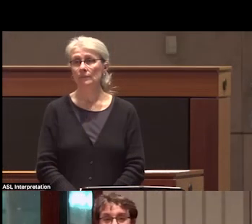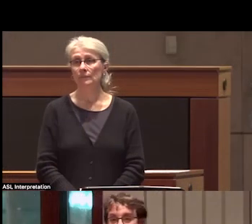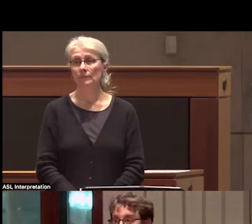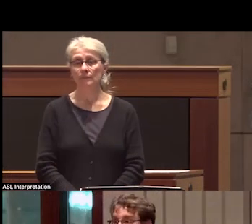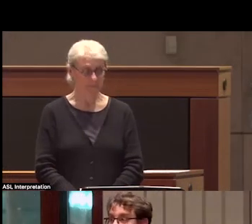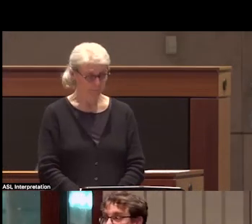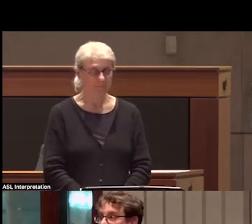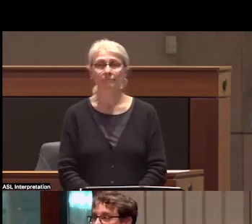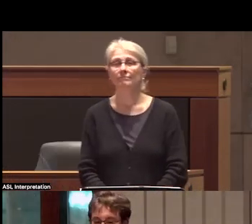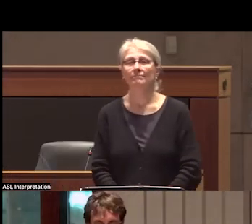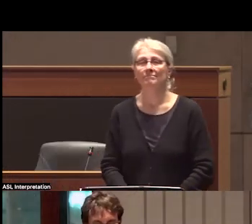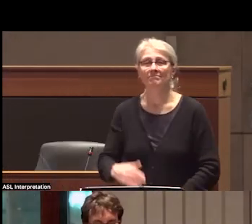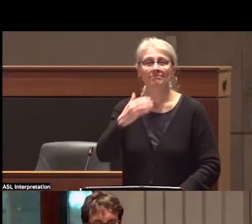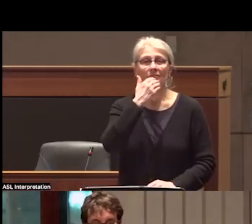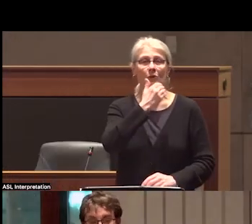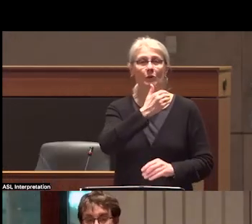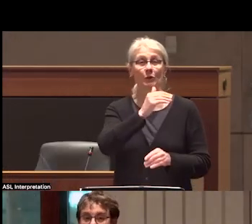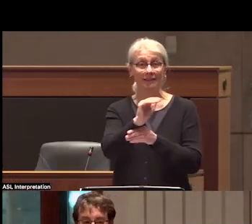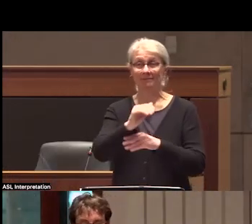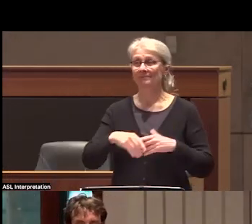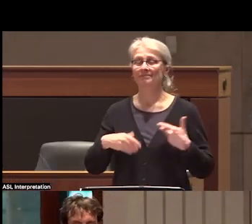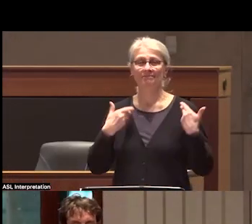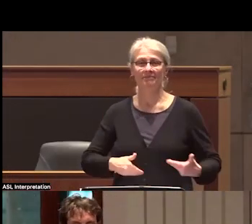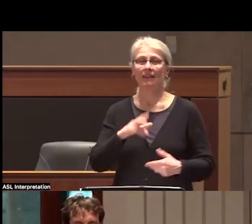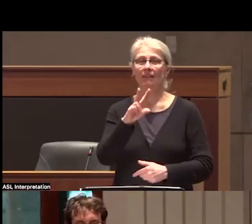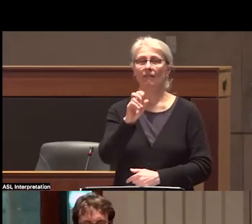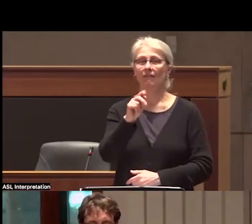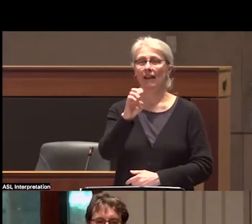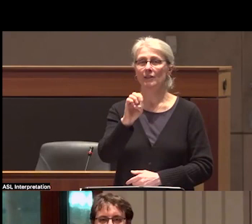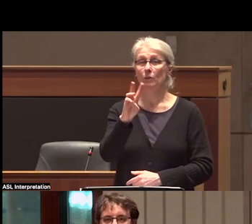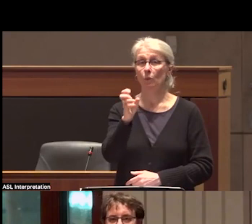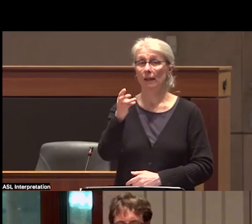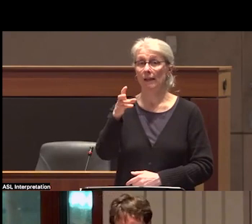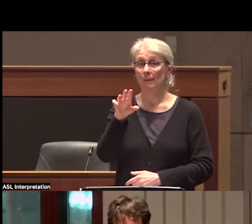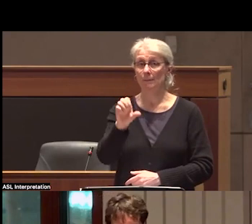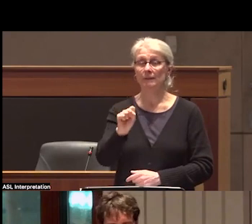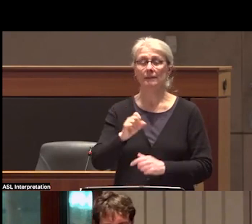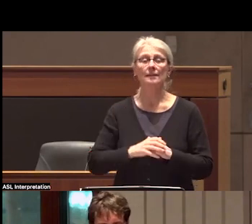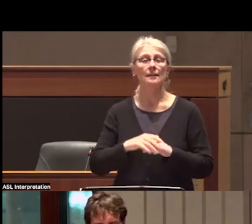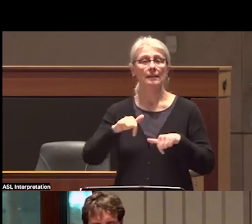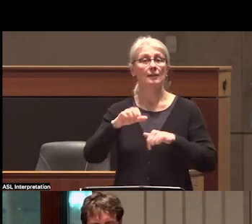good evening everyone my name is Vance Williams and is my pleasure as chair of the Sterling prize